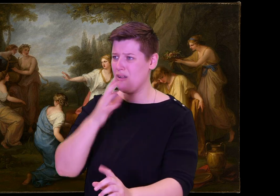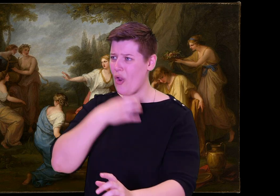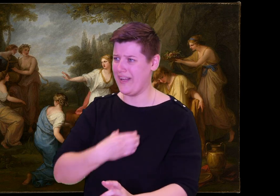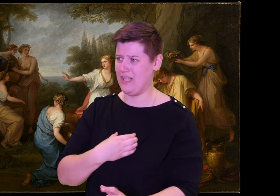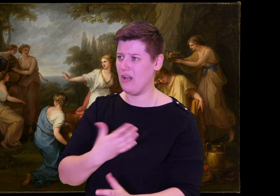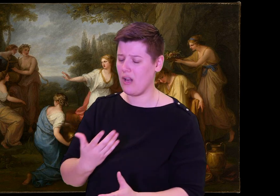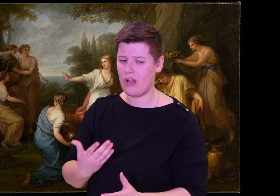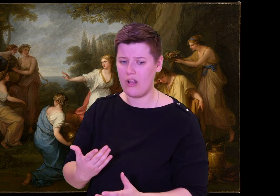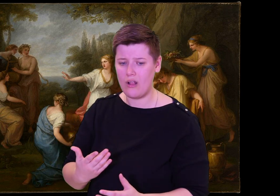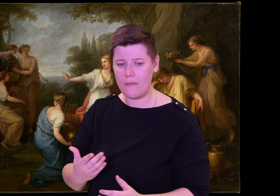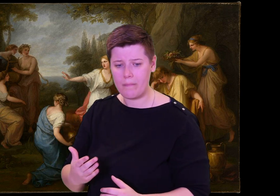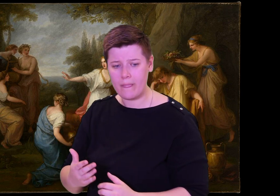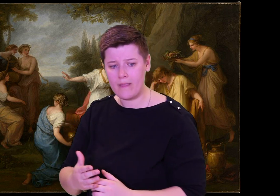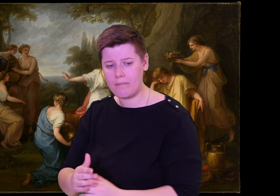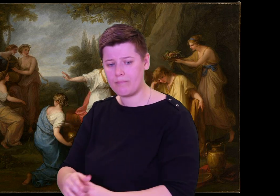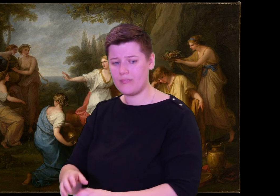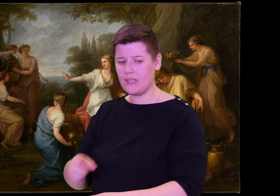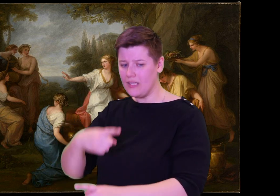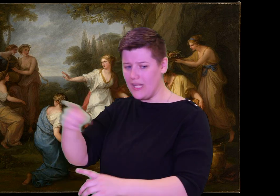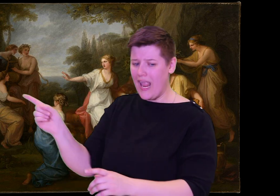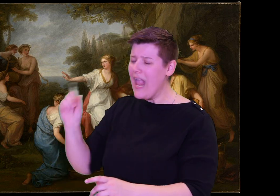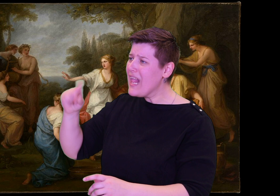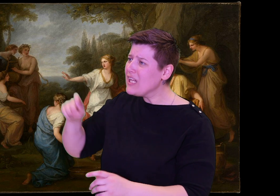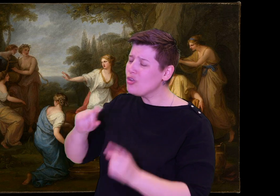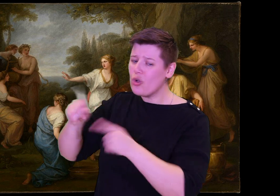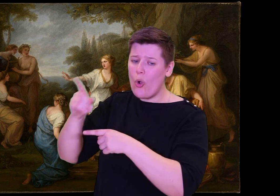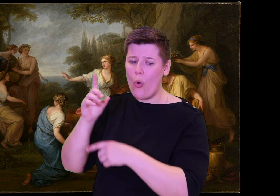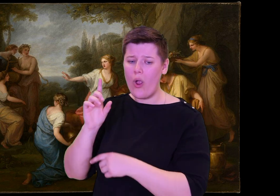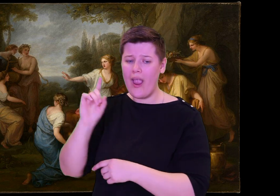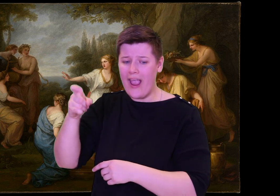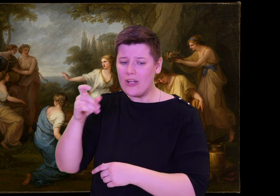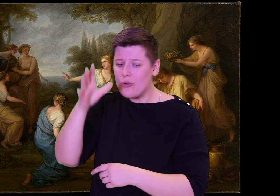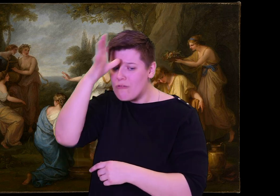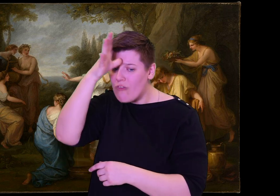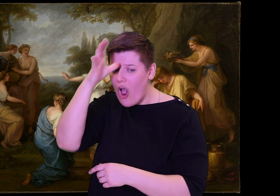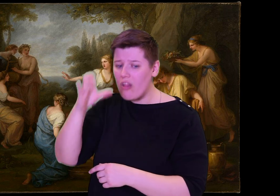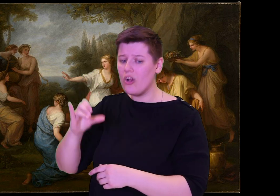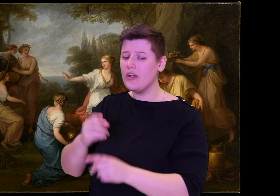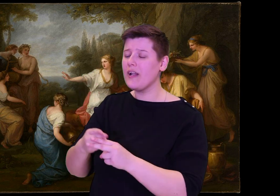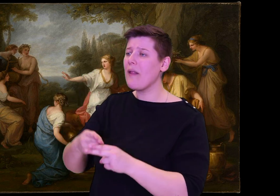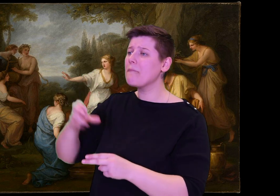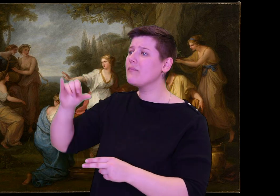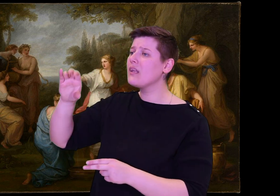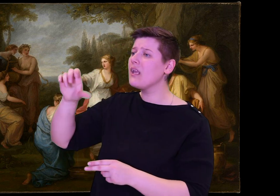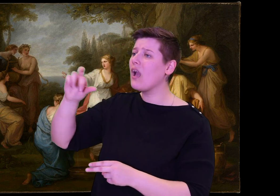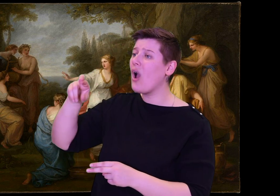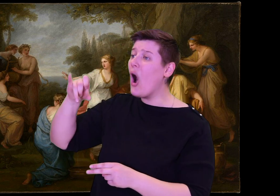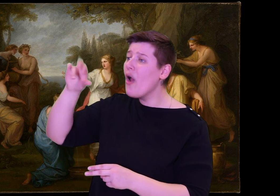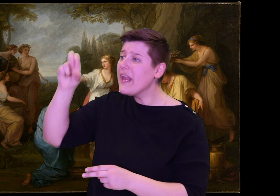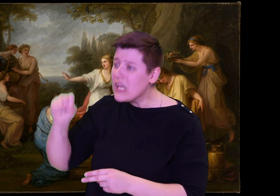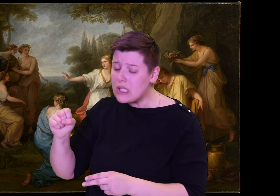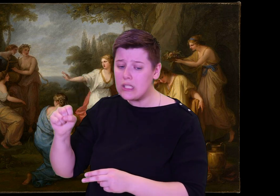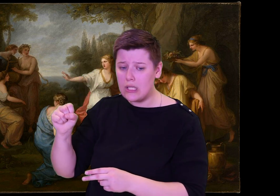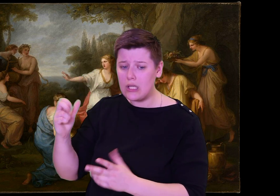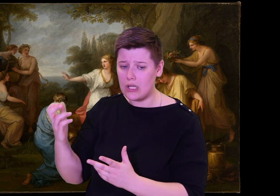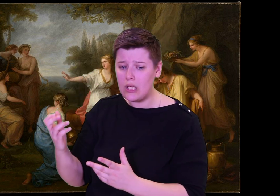"Here, sir! Now look no further for the man you seek. I called this meeting.